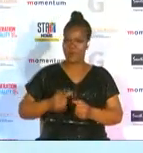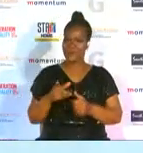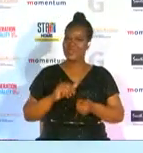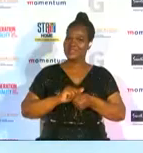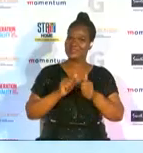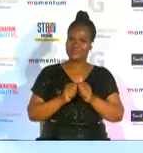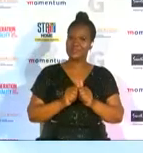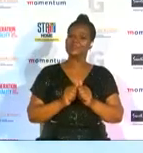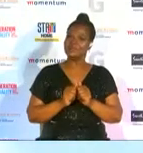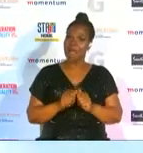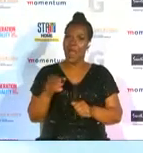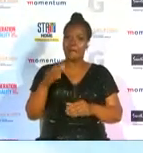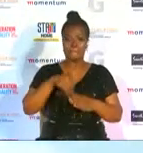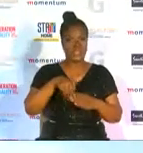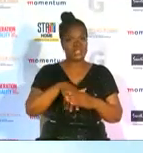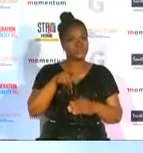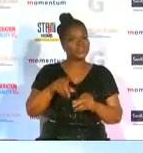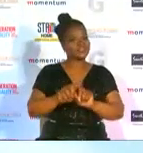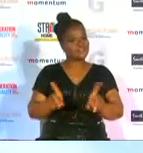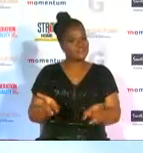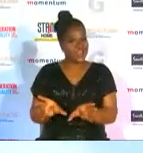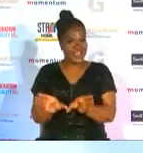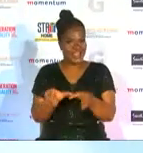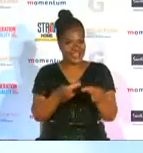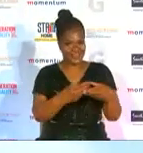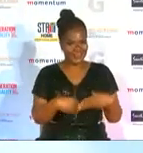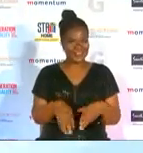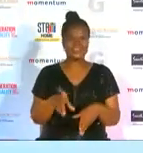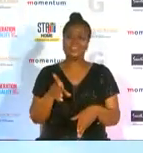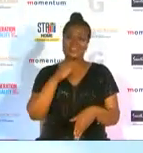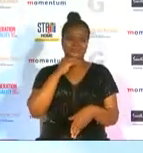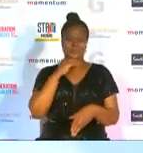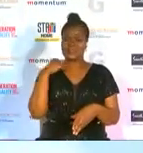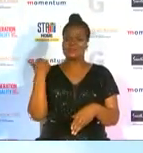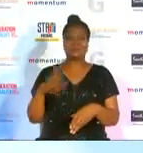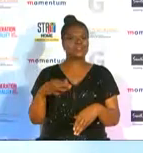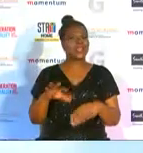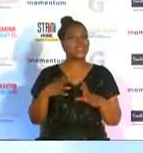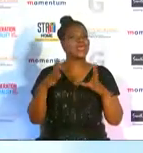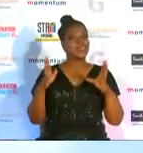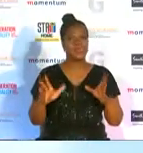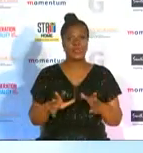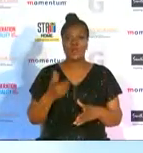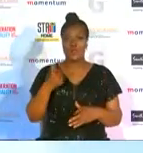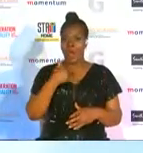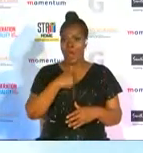participation of women in various categories so this really means quite a lot to be named woman of the year this is one of